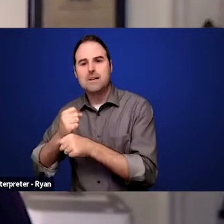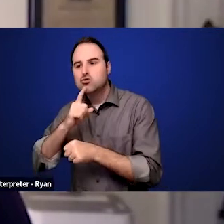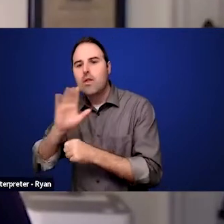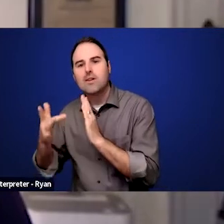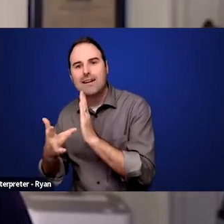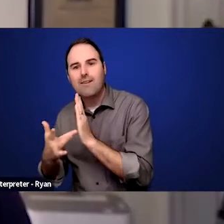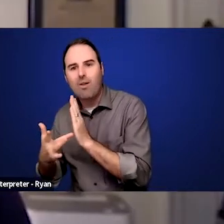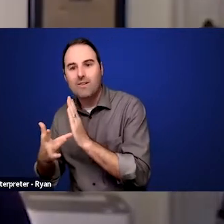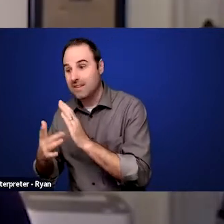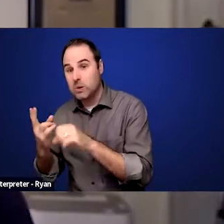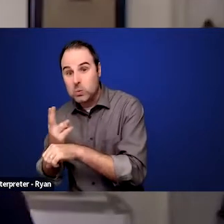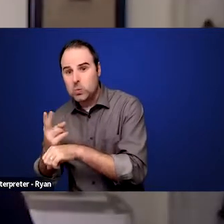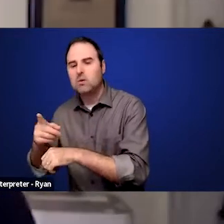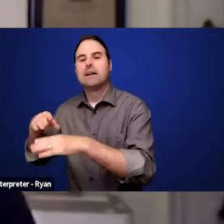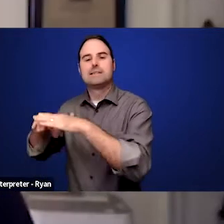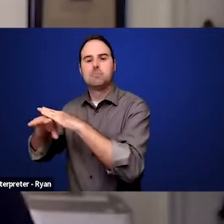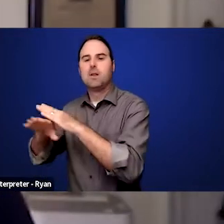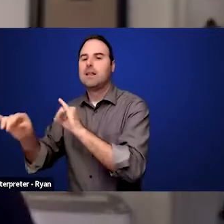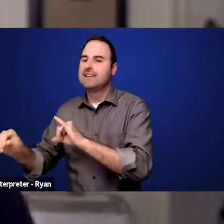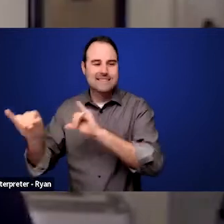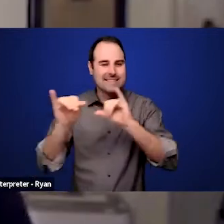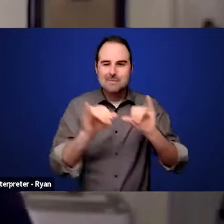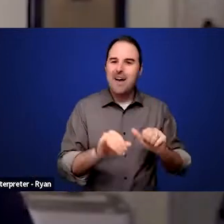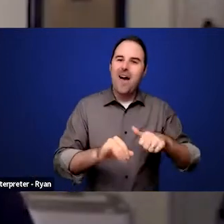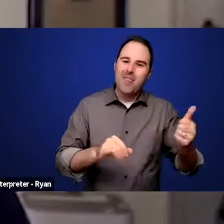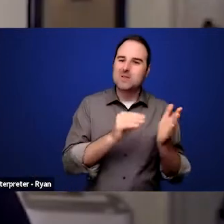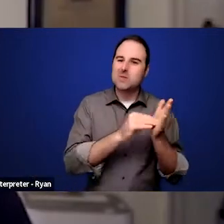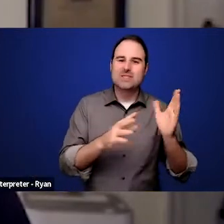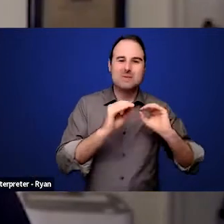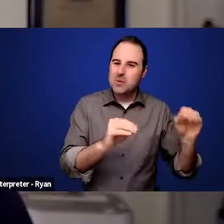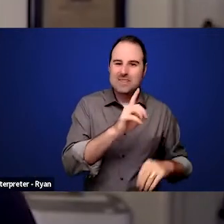is accessible for all students, not just blind and low vision,